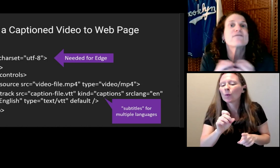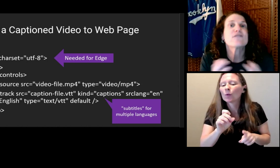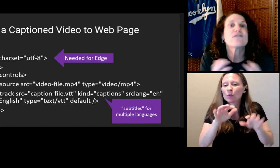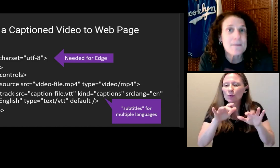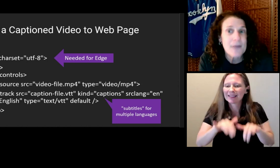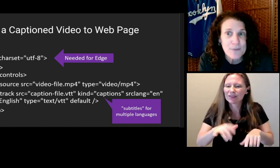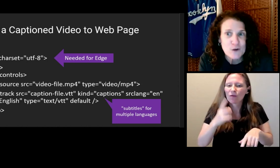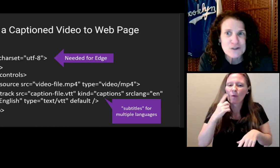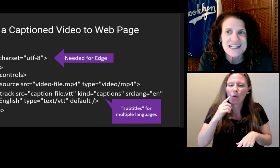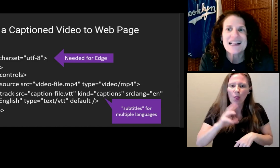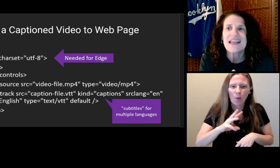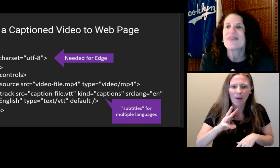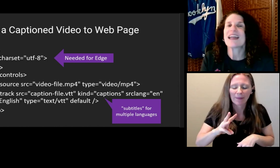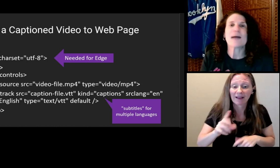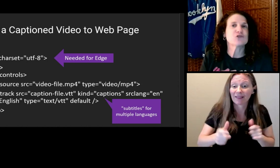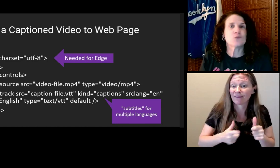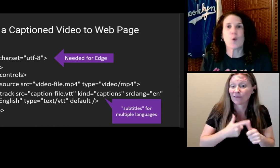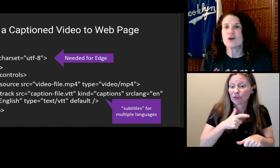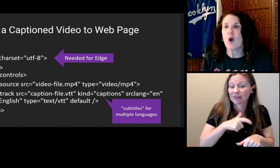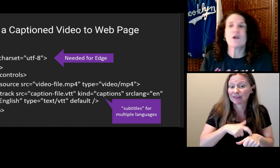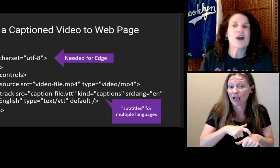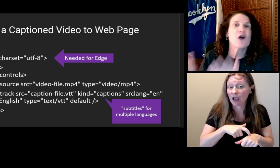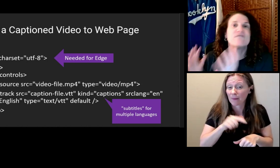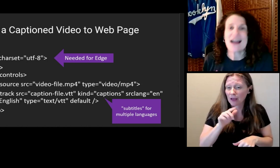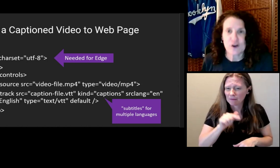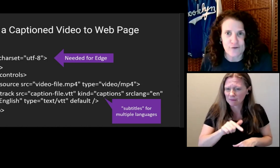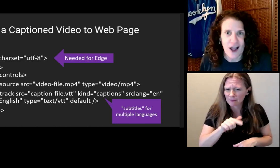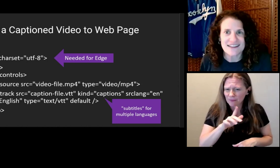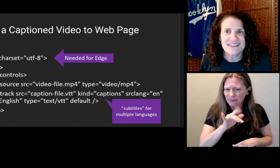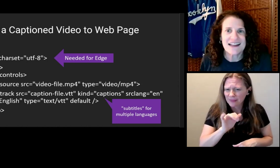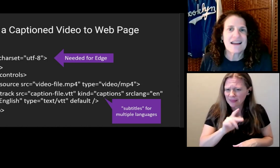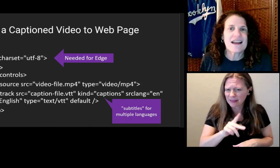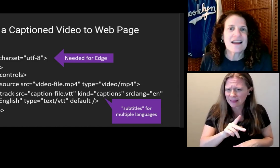The first time I posted it, the captions worked only on Firefox.